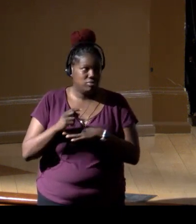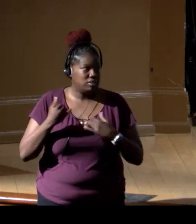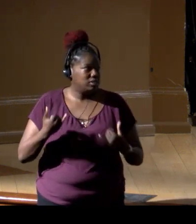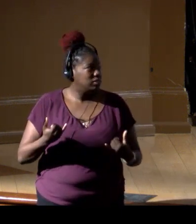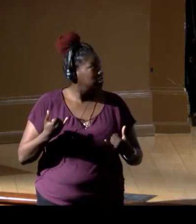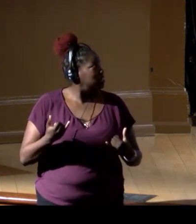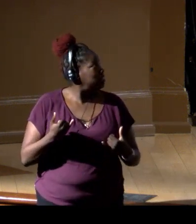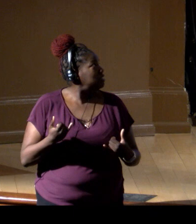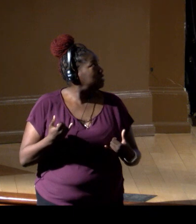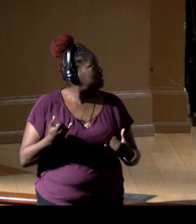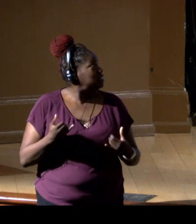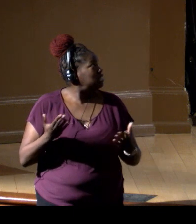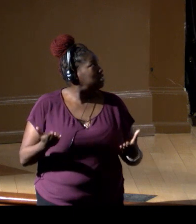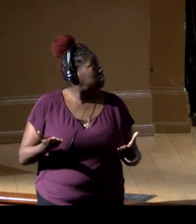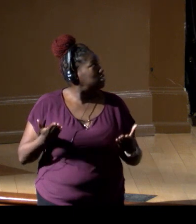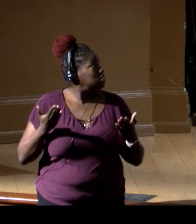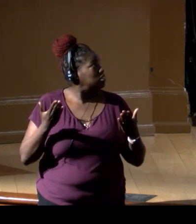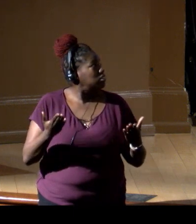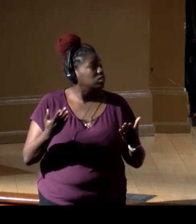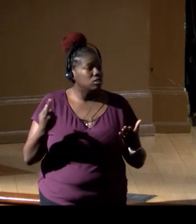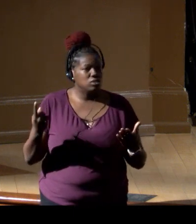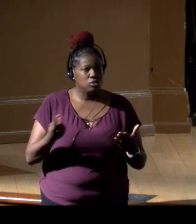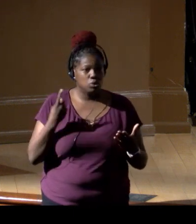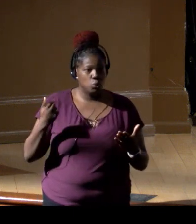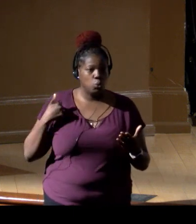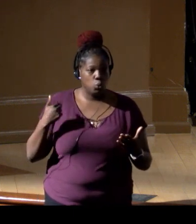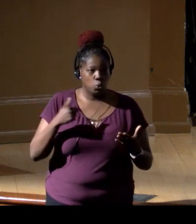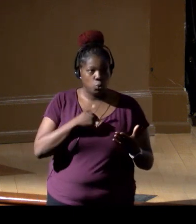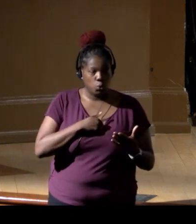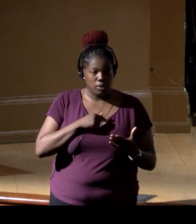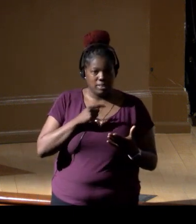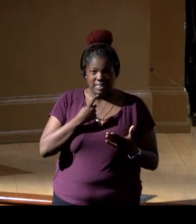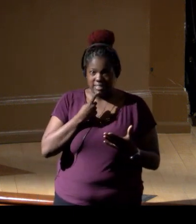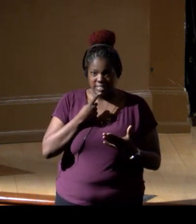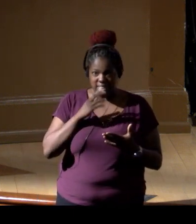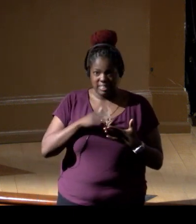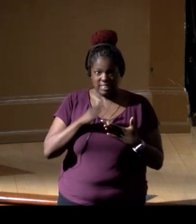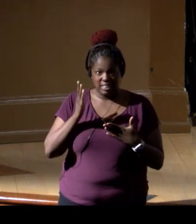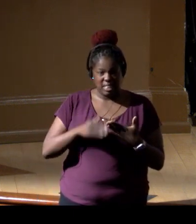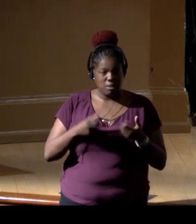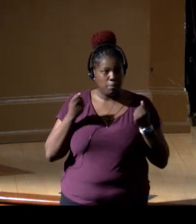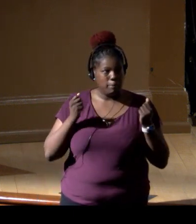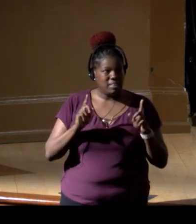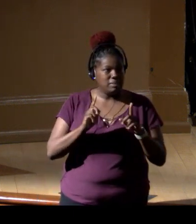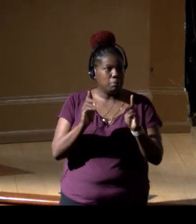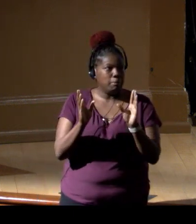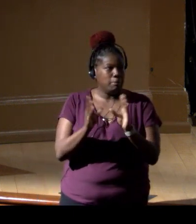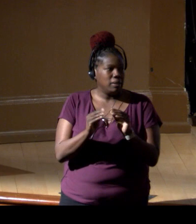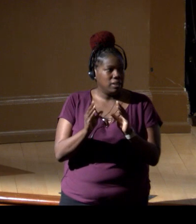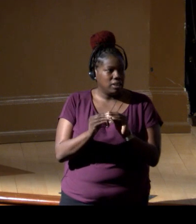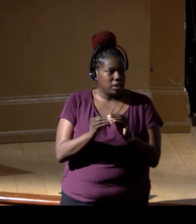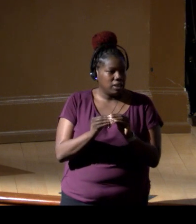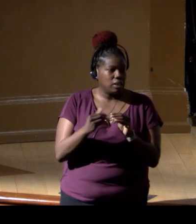and offer something that we say at the end of a number of meetings that we have